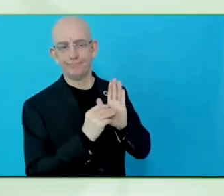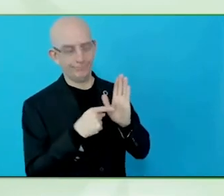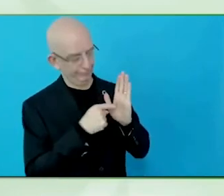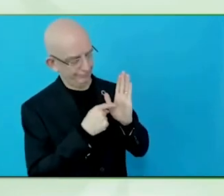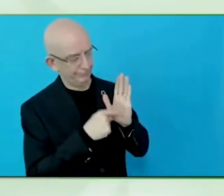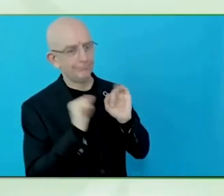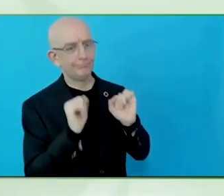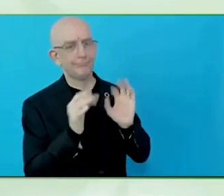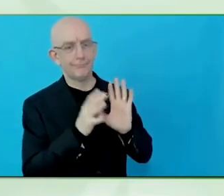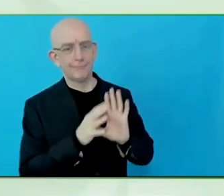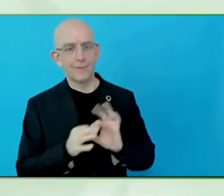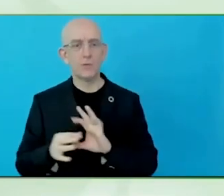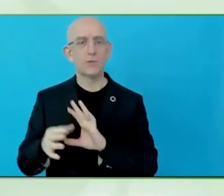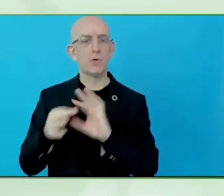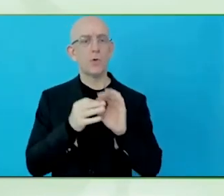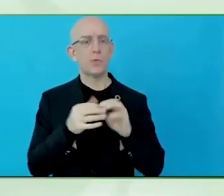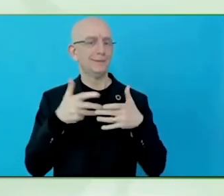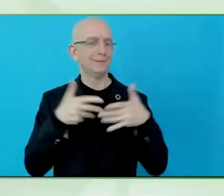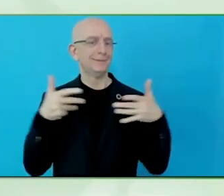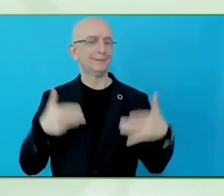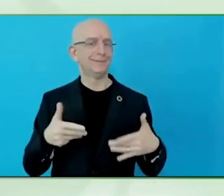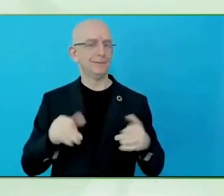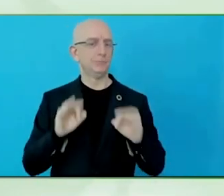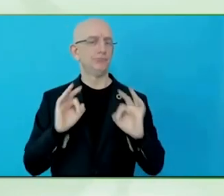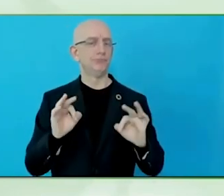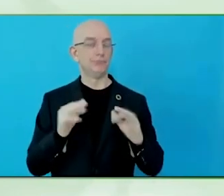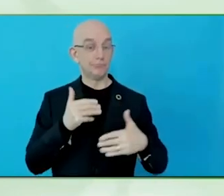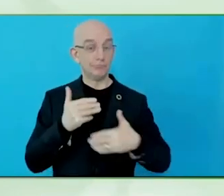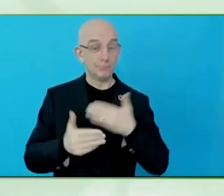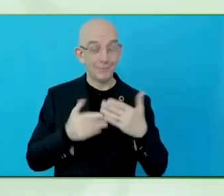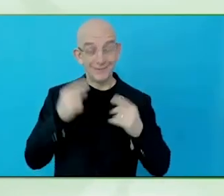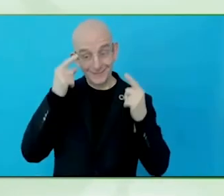into the mind, and until the point when they come back from a nice holiday